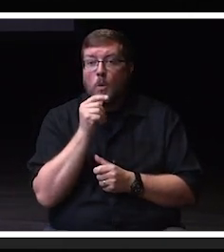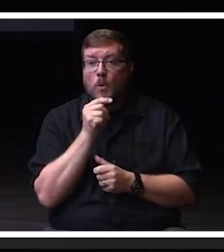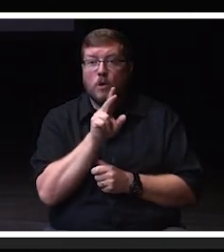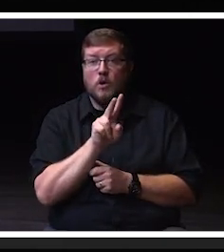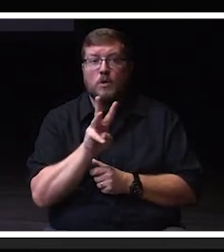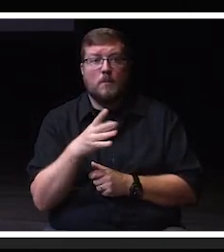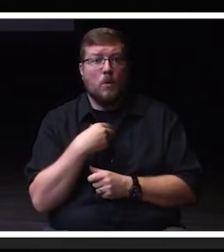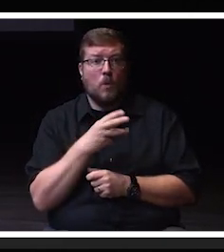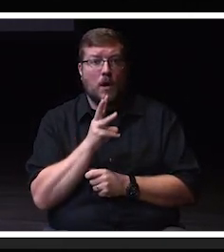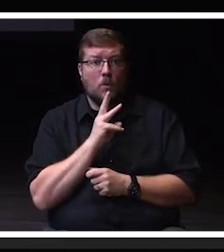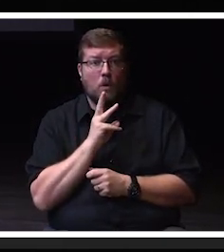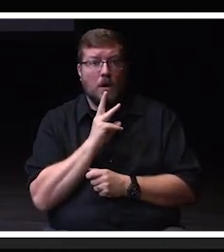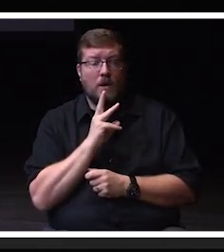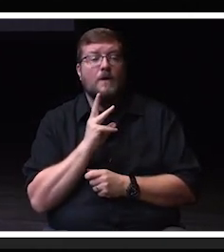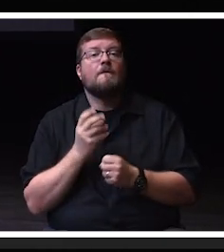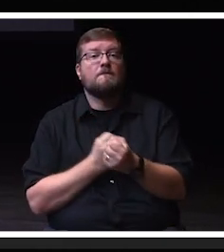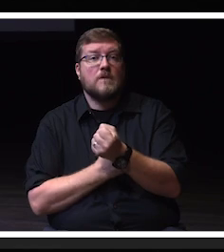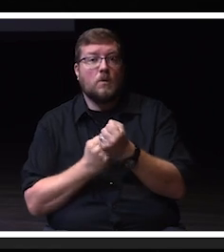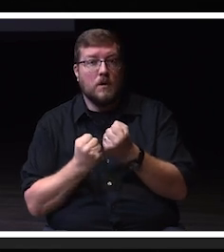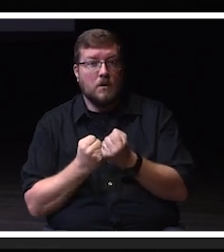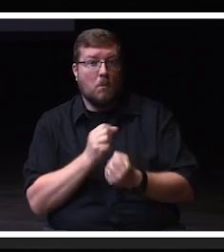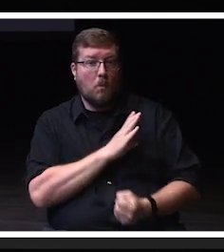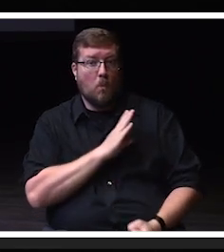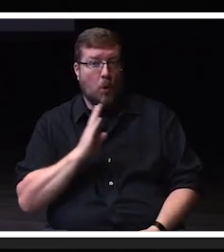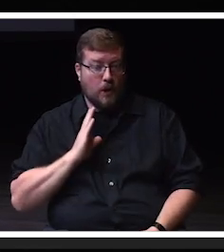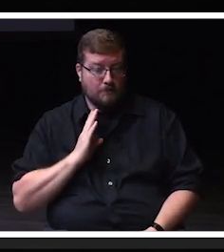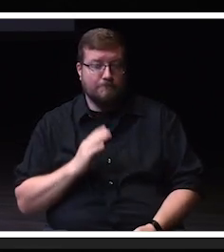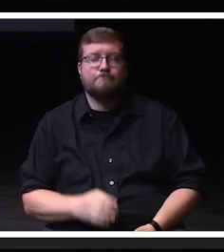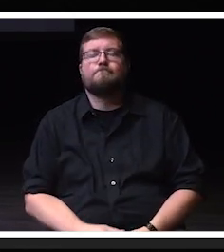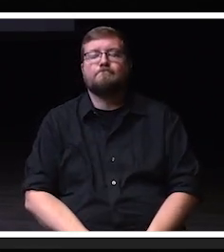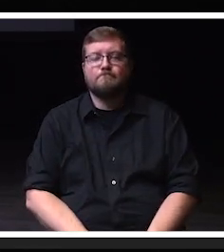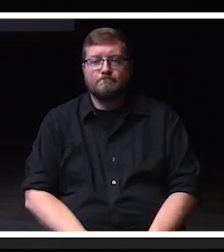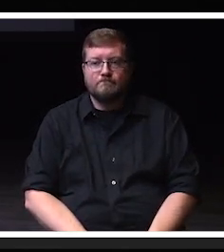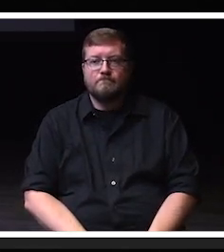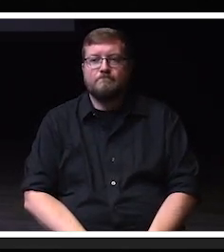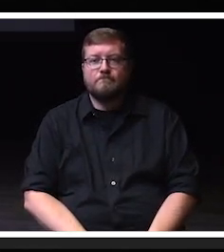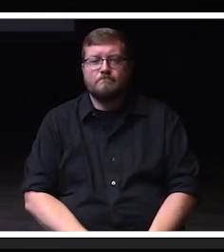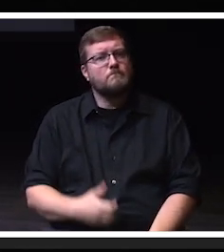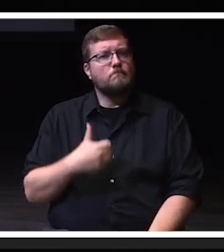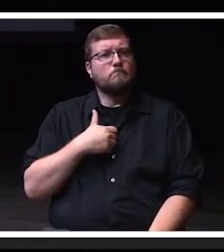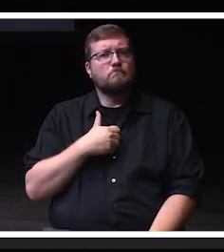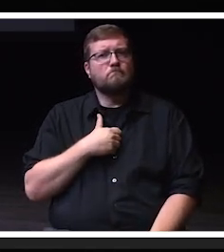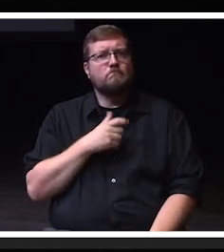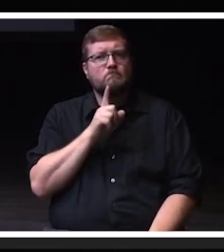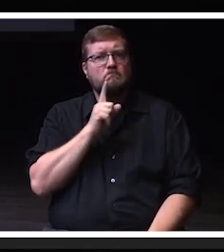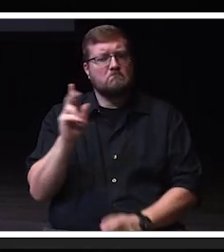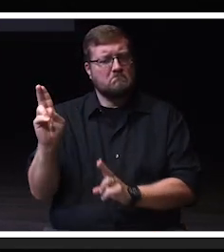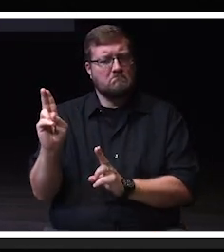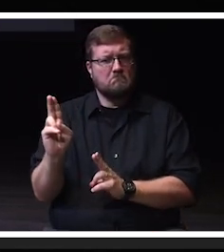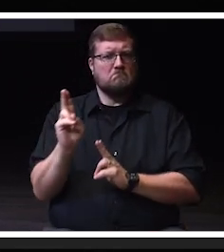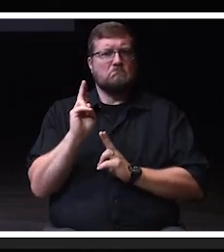Foundation board. I'm also honored that today,